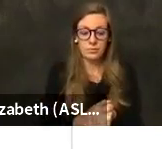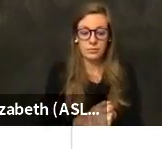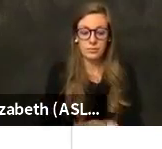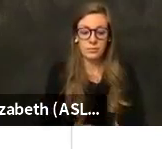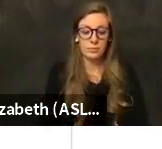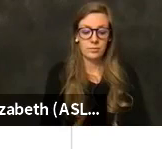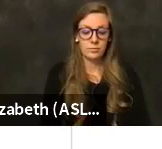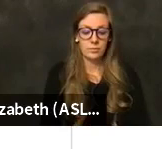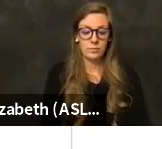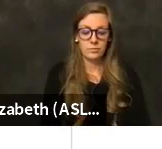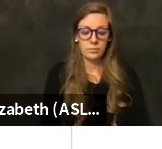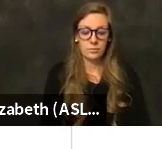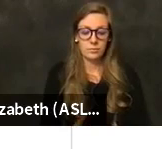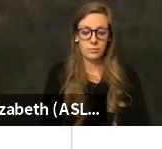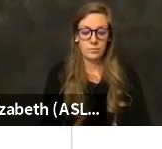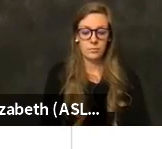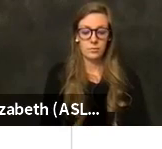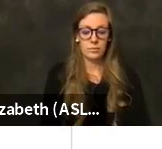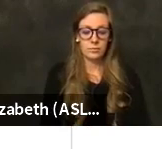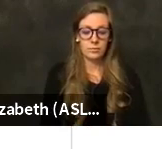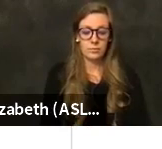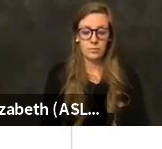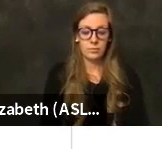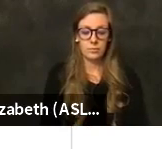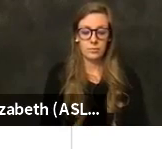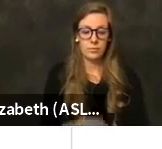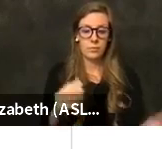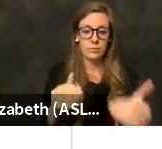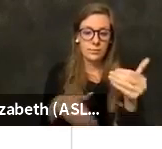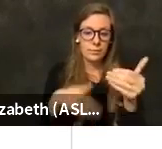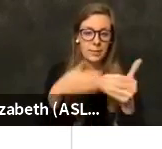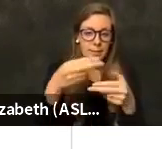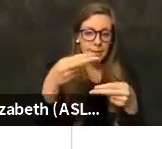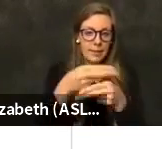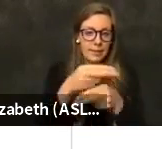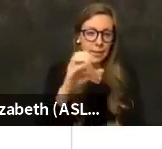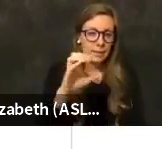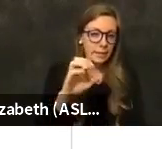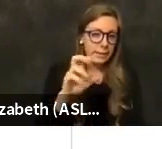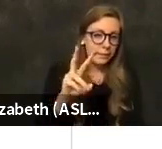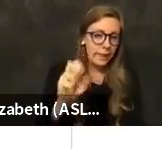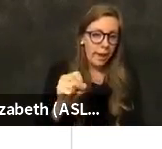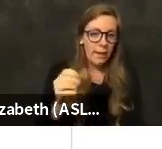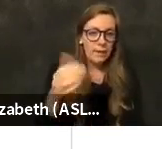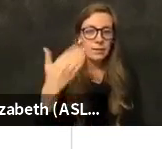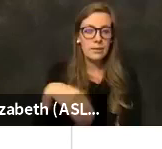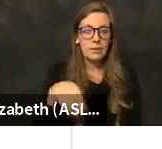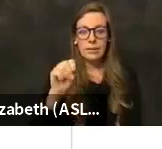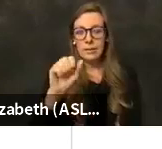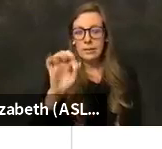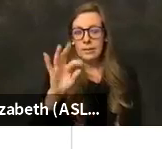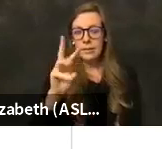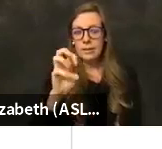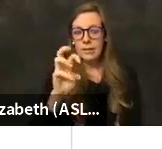And CBS is on the next line, Safeway, St. Joseph Health.